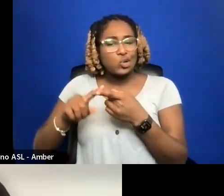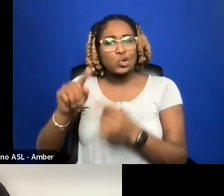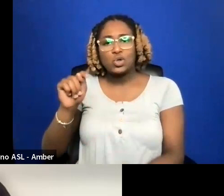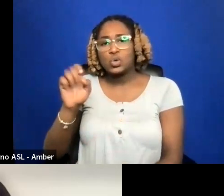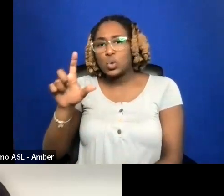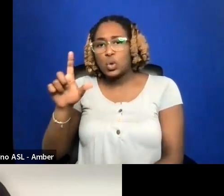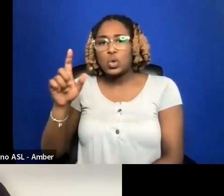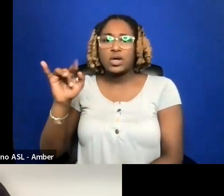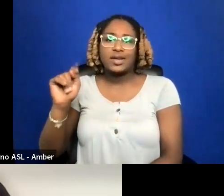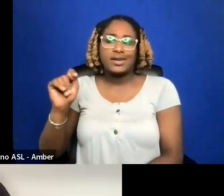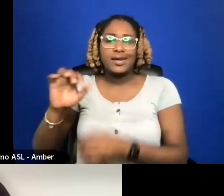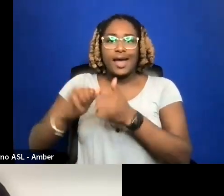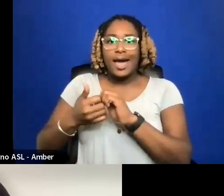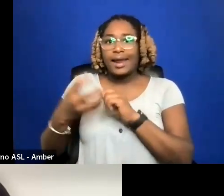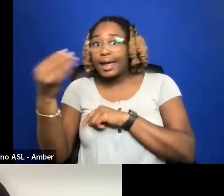AUDIENCE.